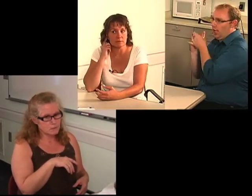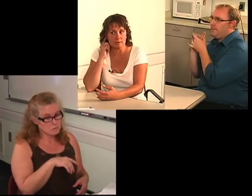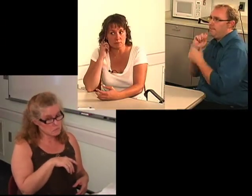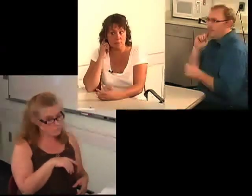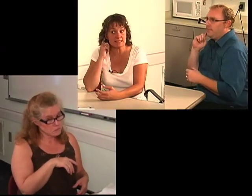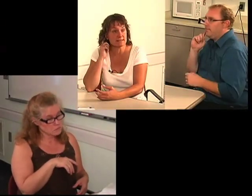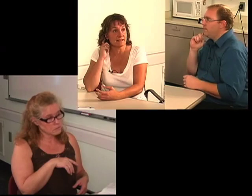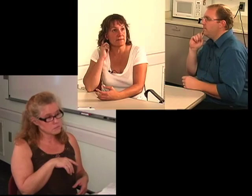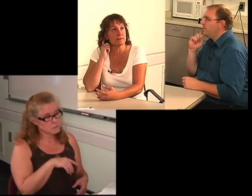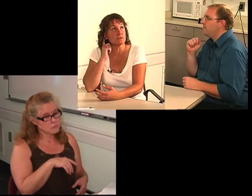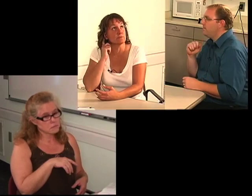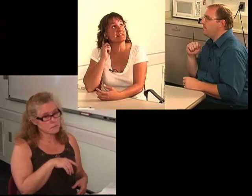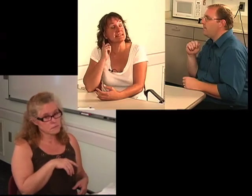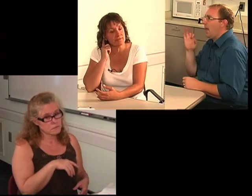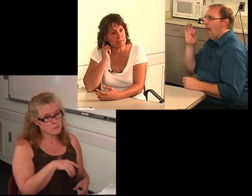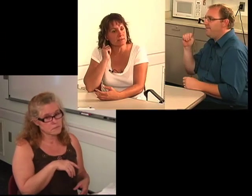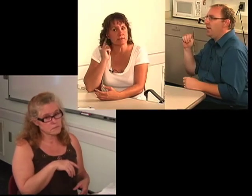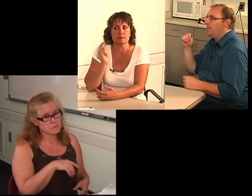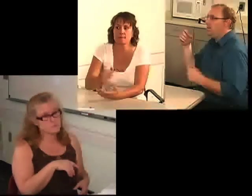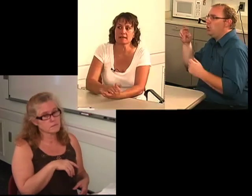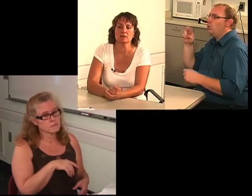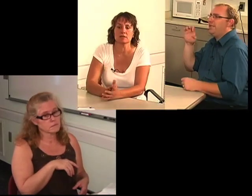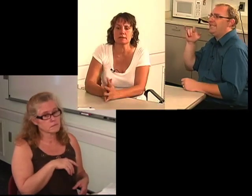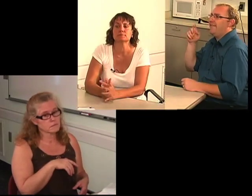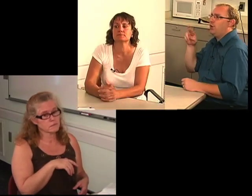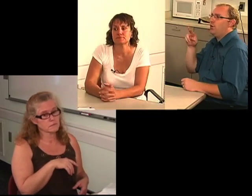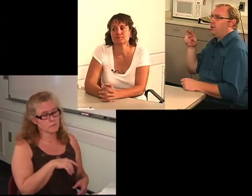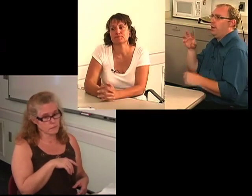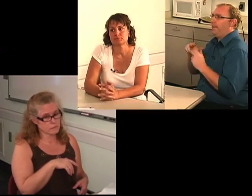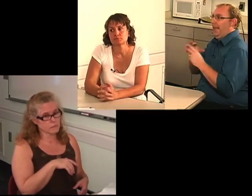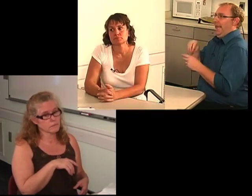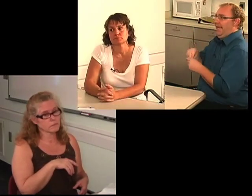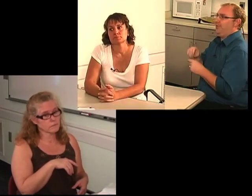There's an FM receiver built into my hearing aid.